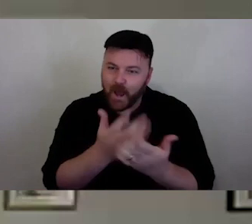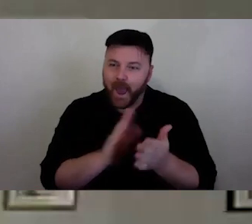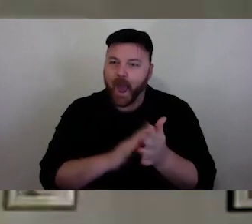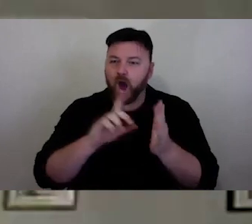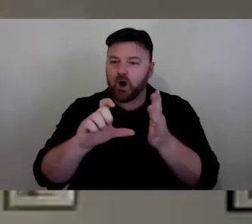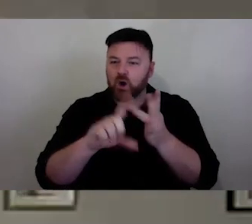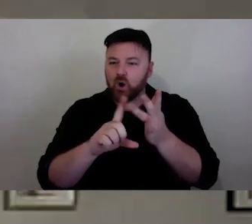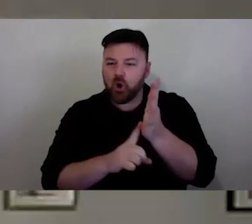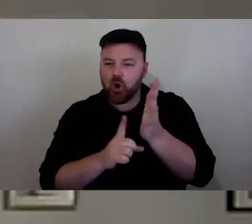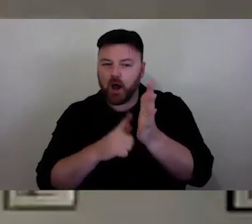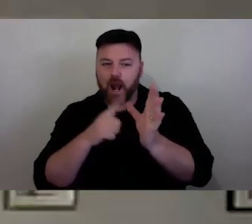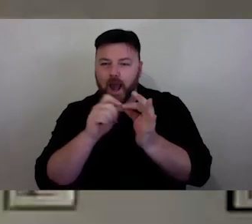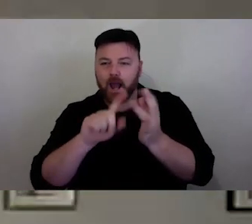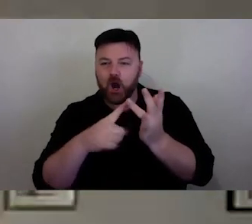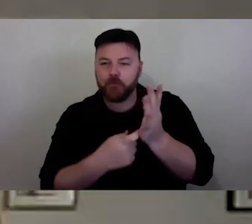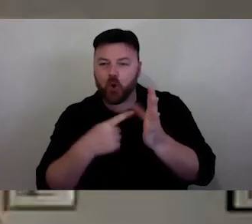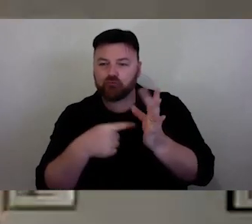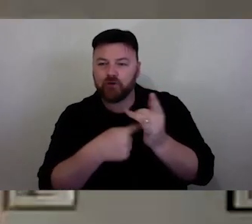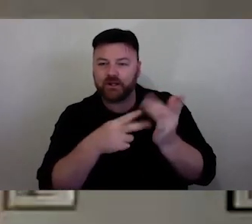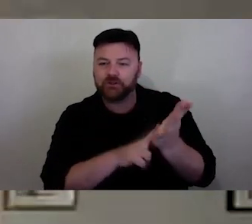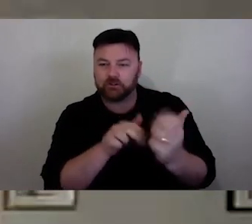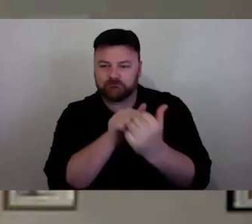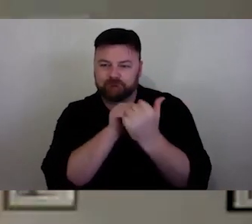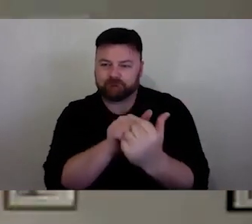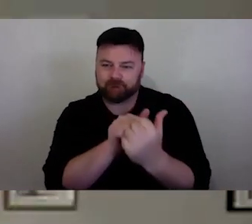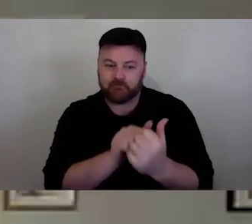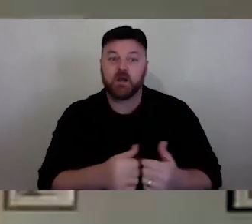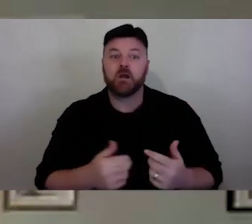as with head into a twin way of working. They will talk to us about